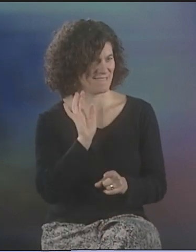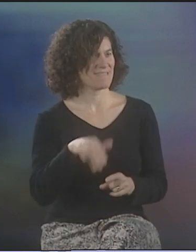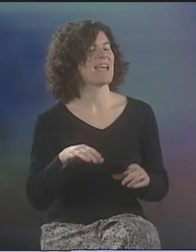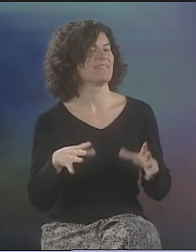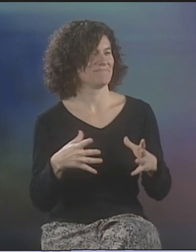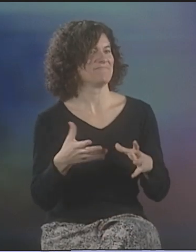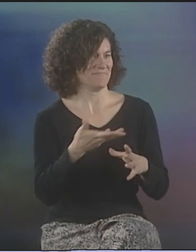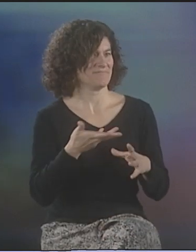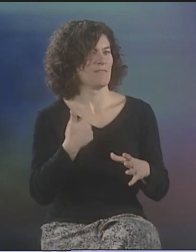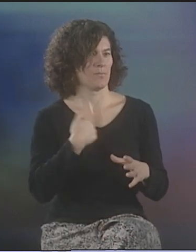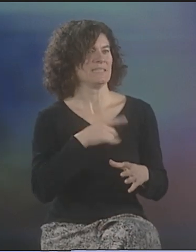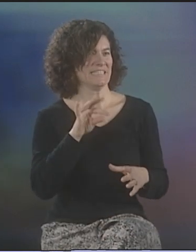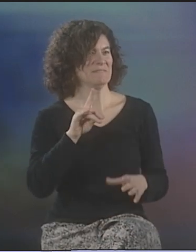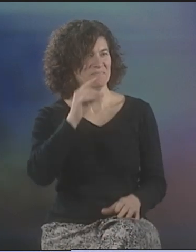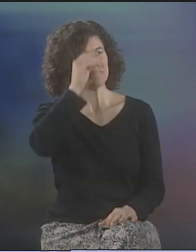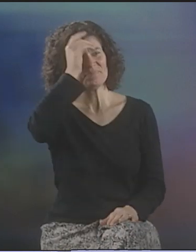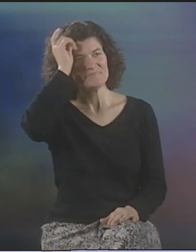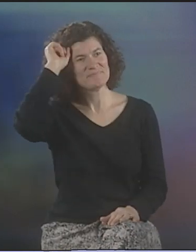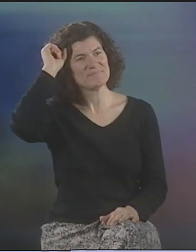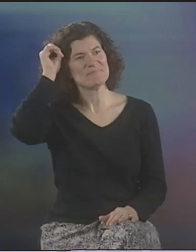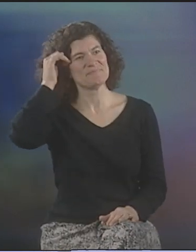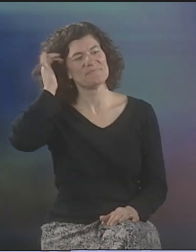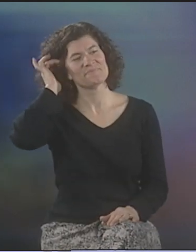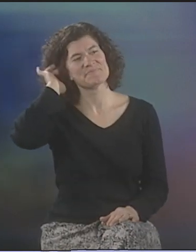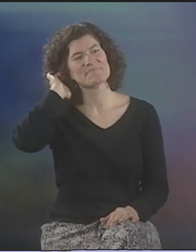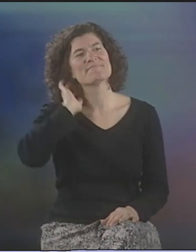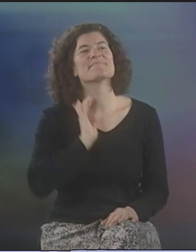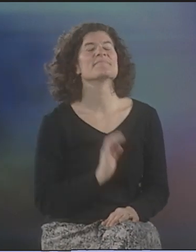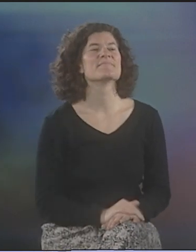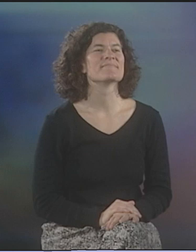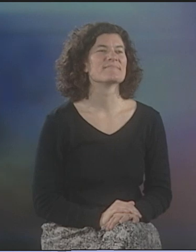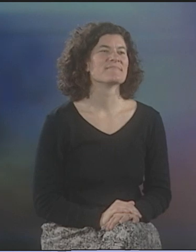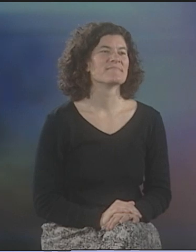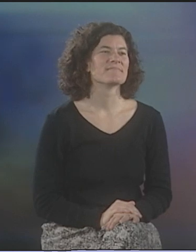RIGHT. YUP, THAT'S WHAT THE 5 OF US DID.